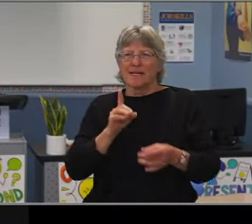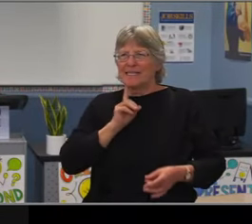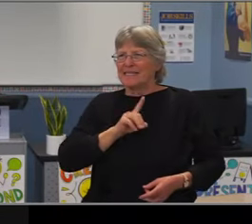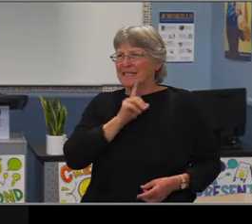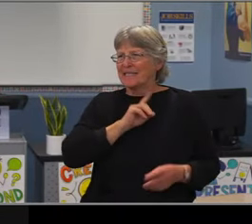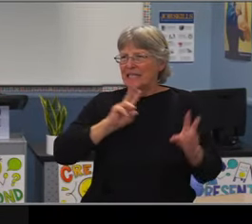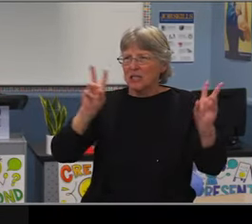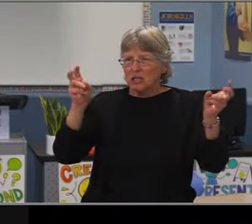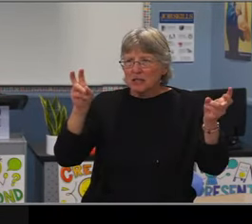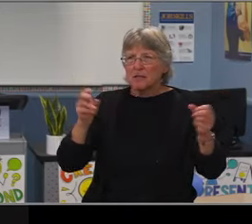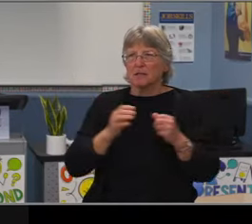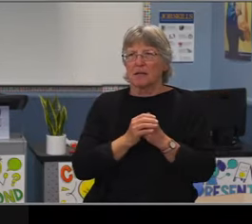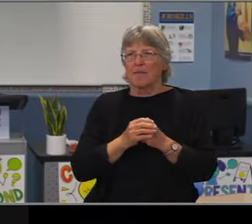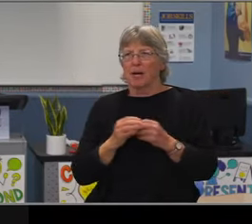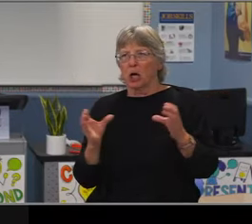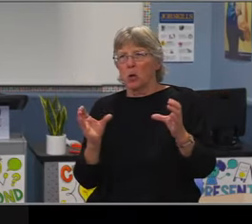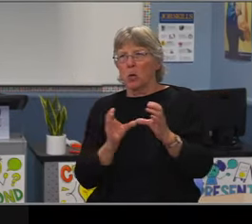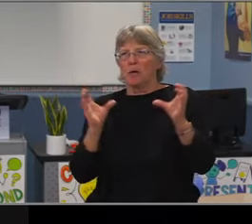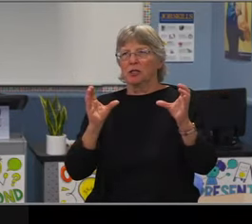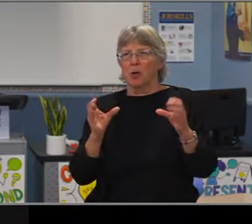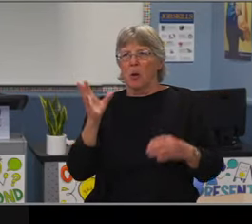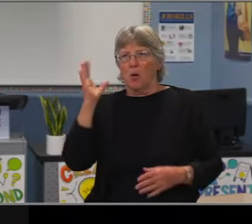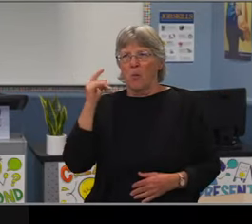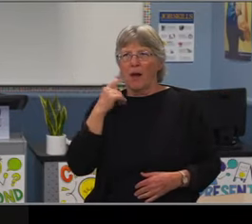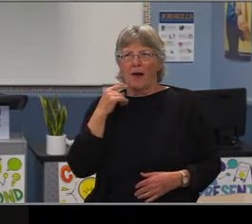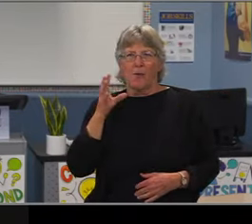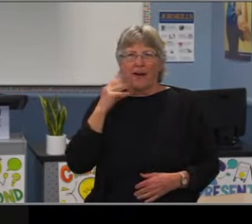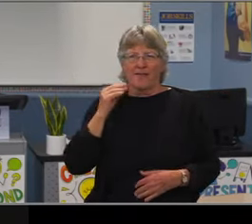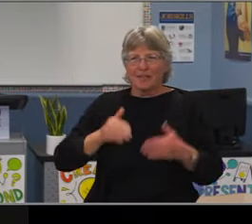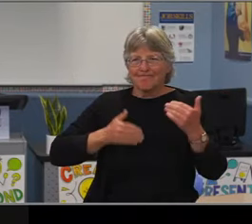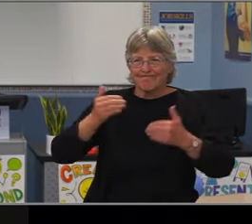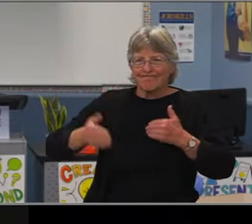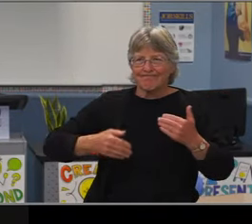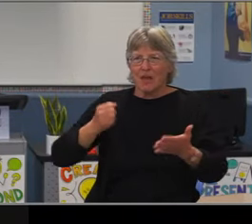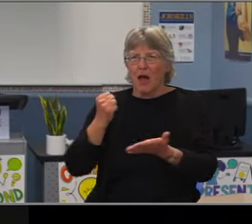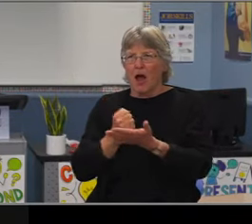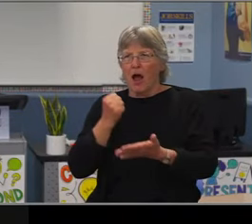Vinnie Gomez, Leticias Albesia And Joey Hayashi.